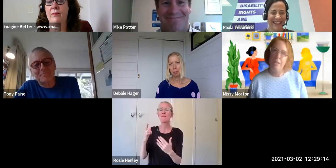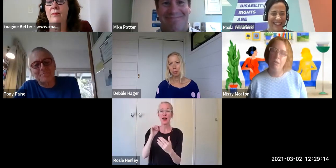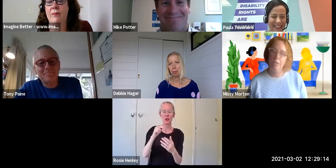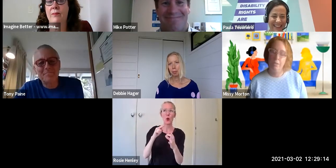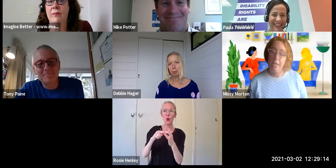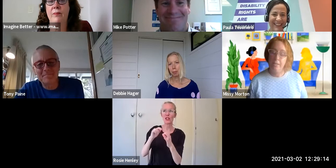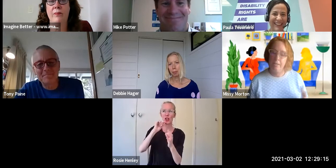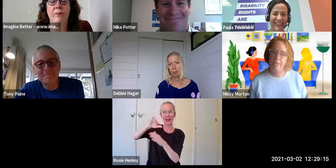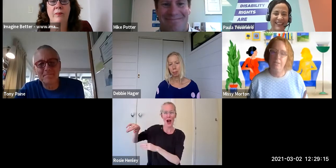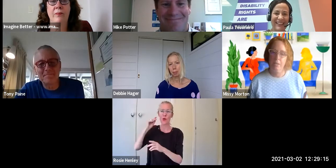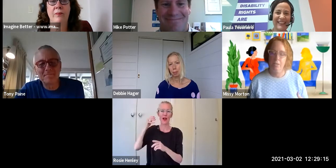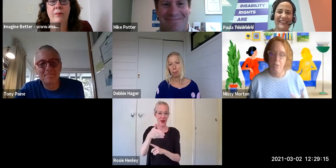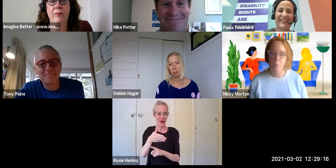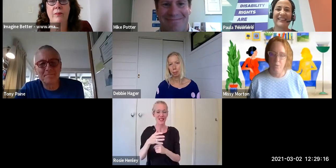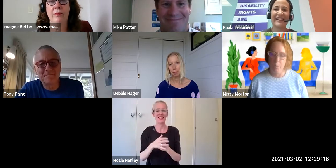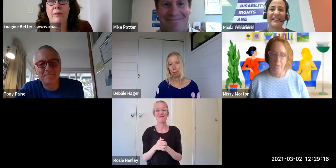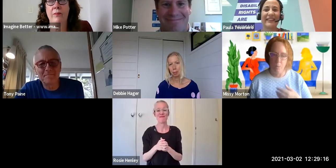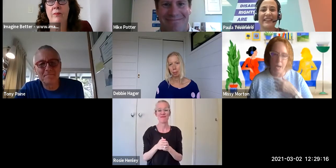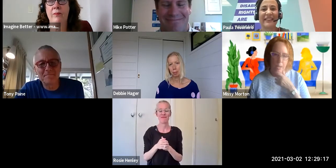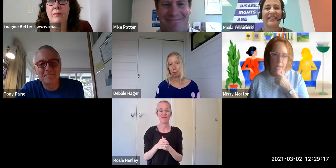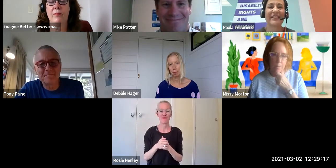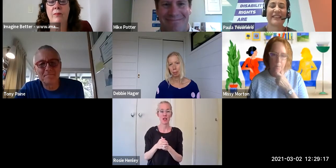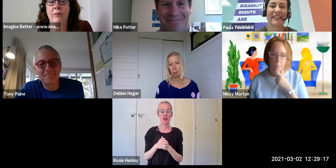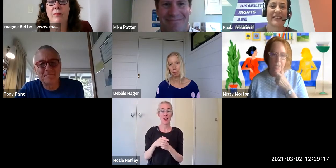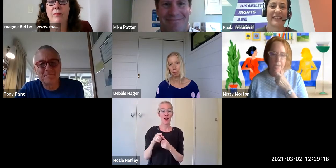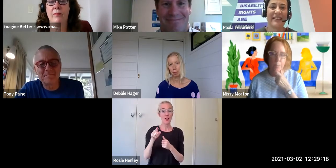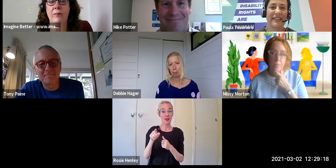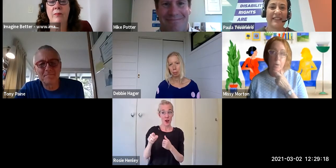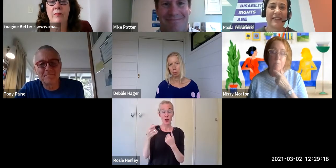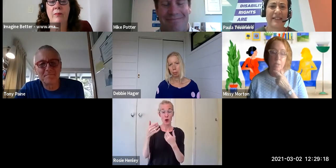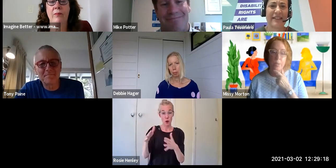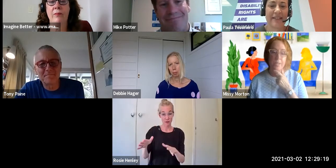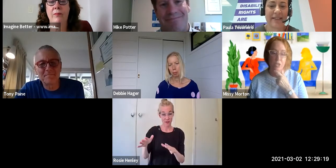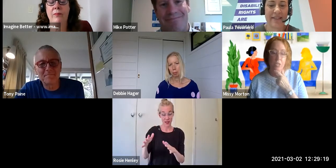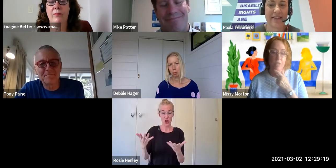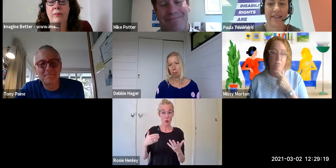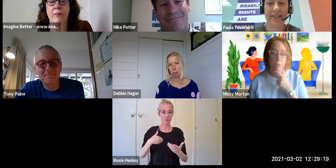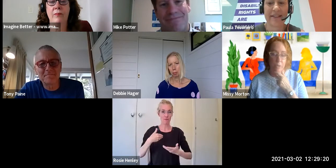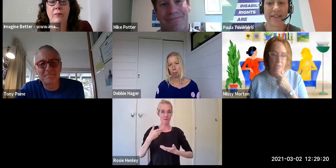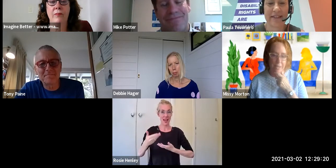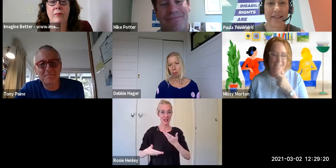So I'll start with the piece about - being in a so - I'm in a position of influence,